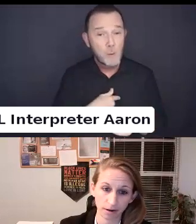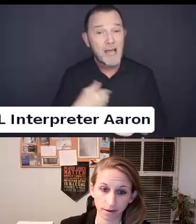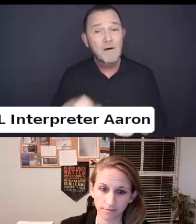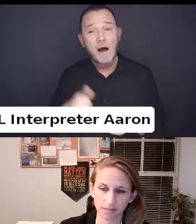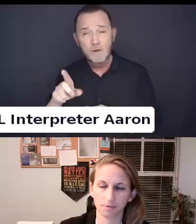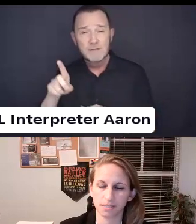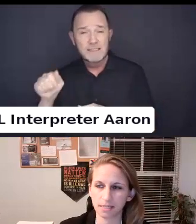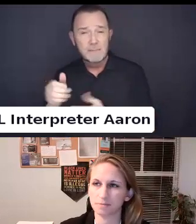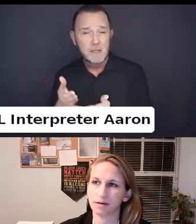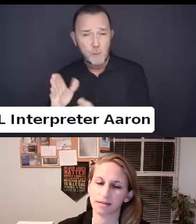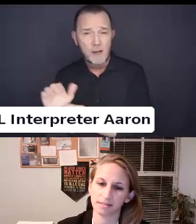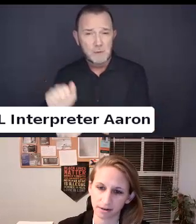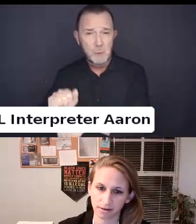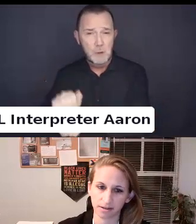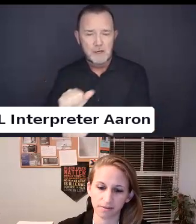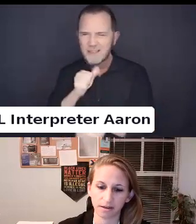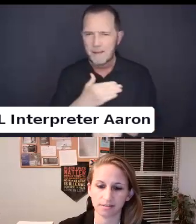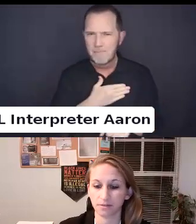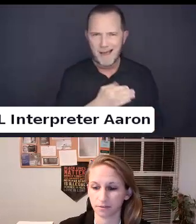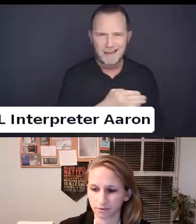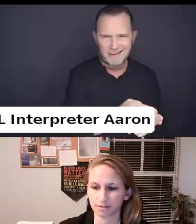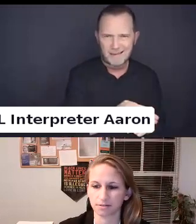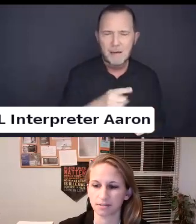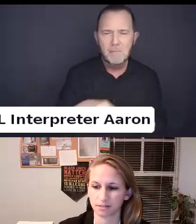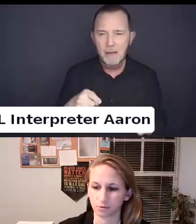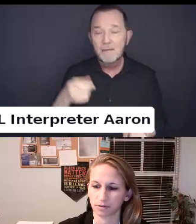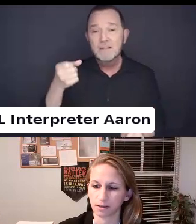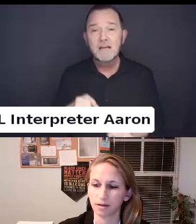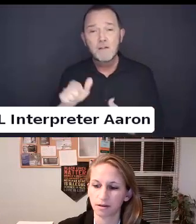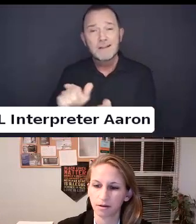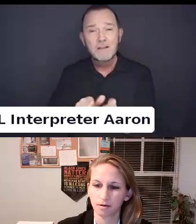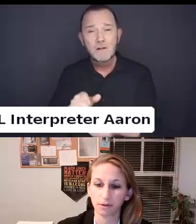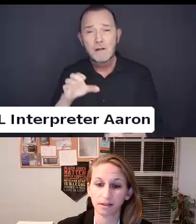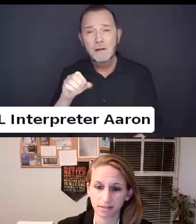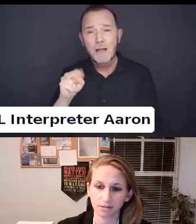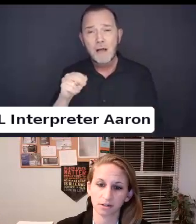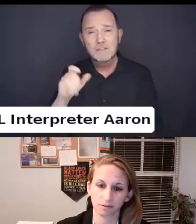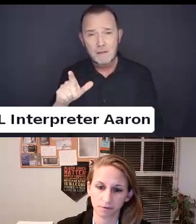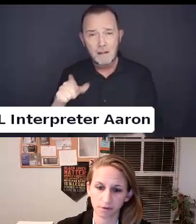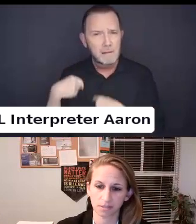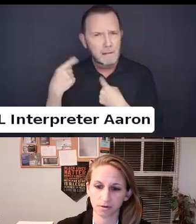But it is an area that the legal counsel has historically really intentionally focused